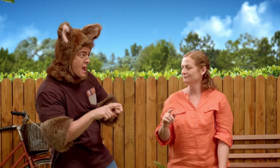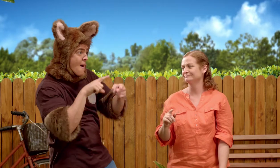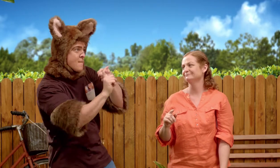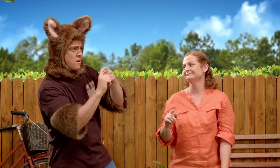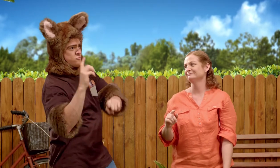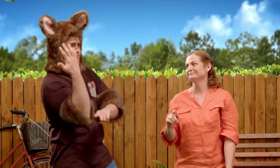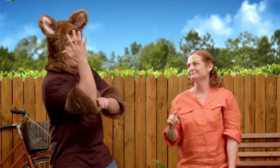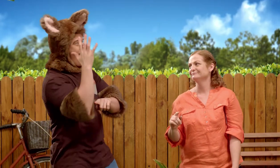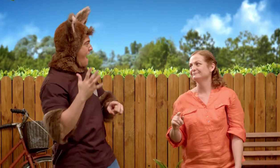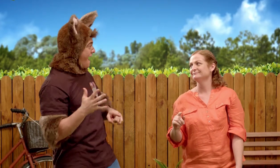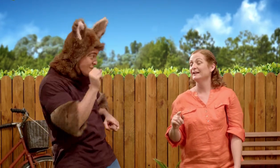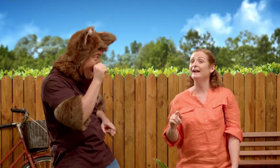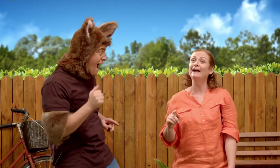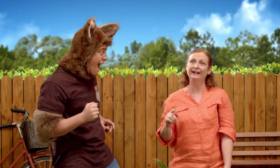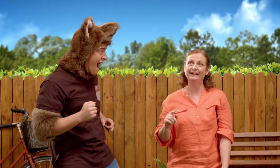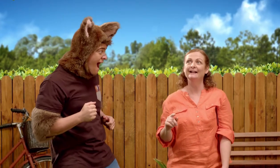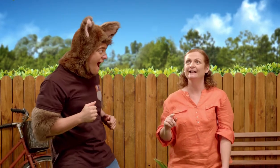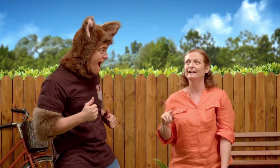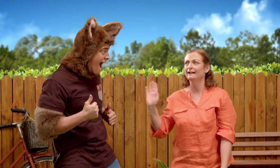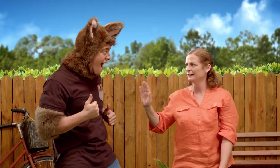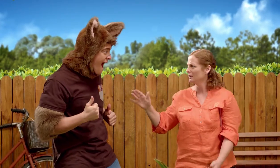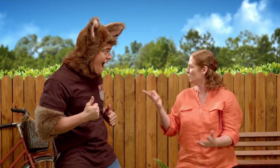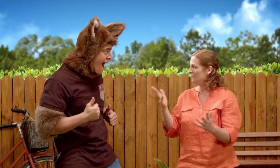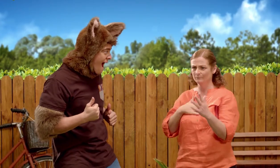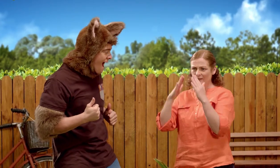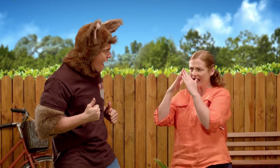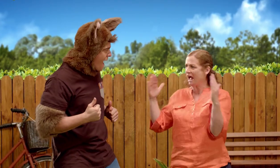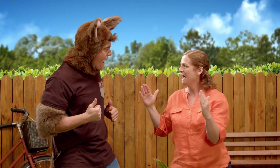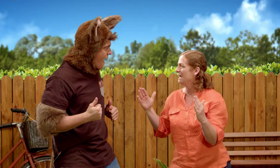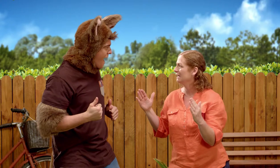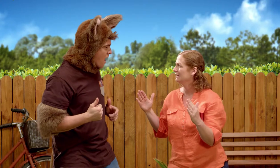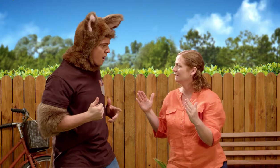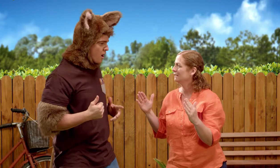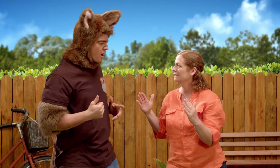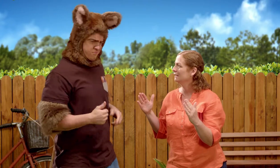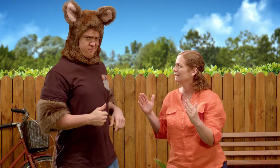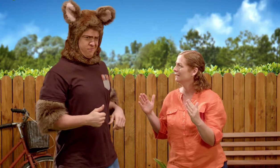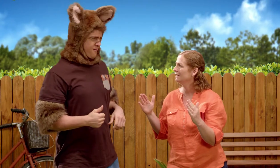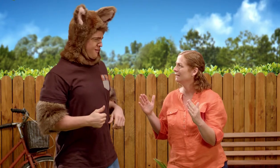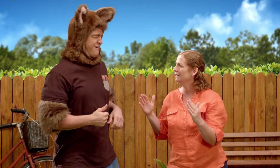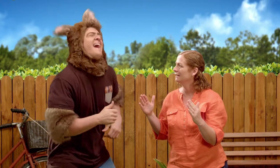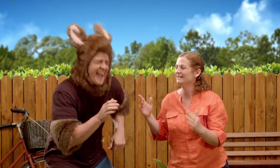we need to make a sign that says Possum's Tree. Oh, wait. Where's my house?